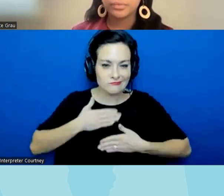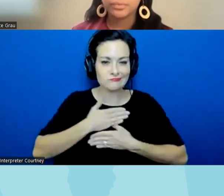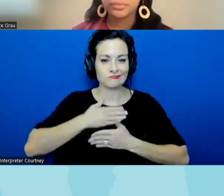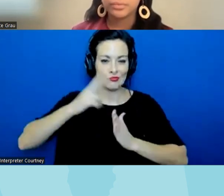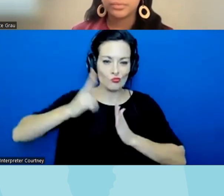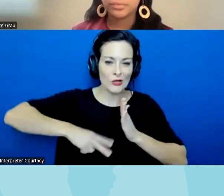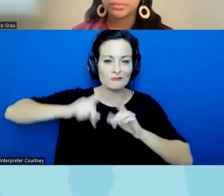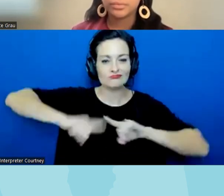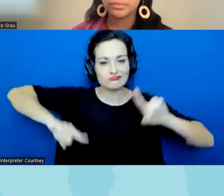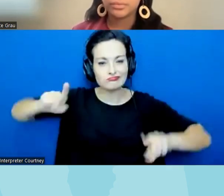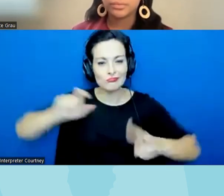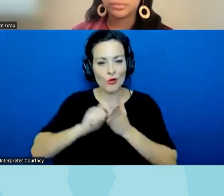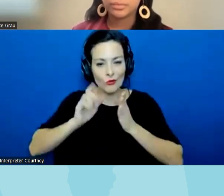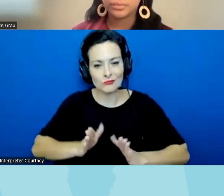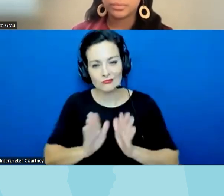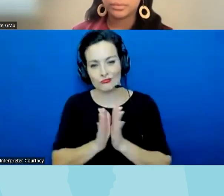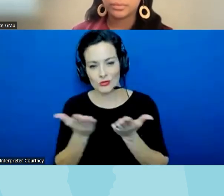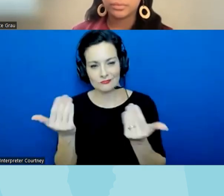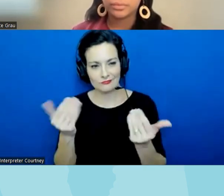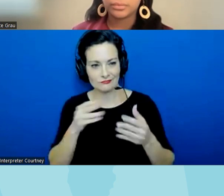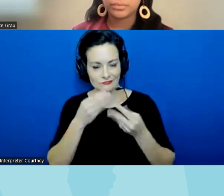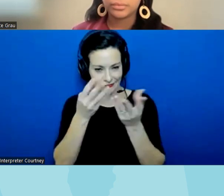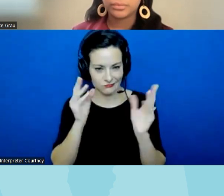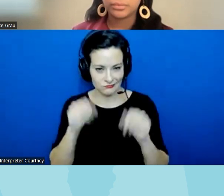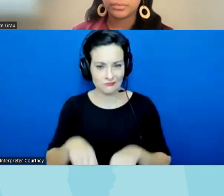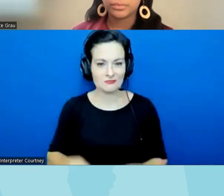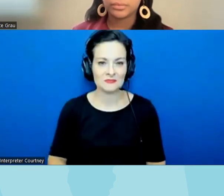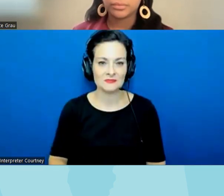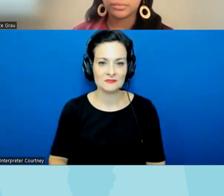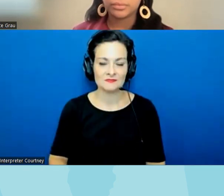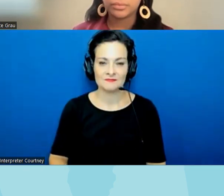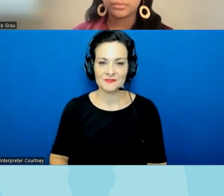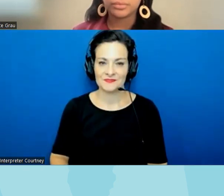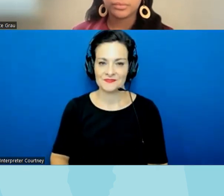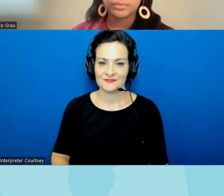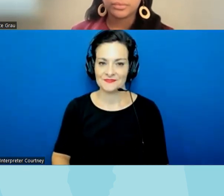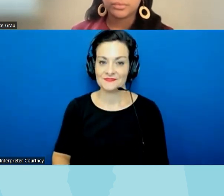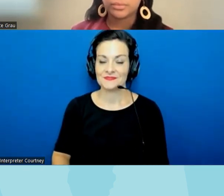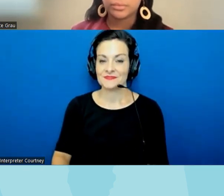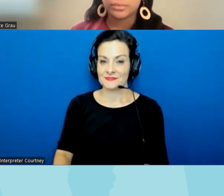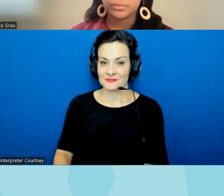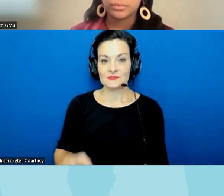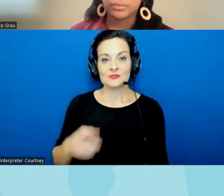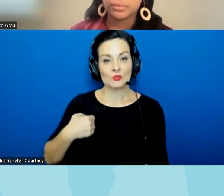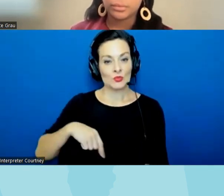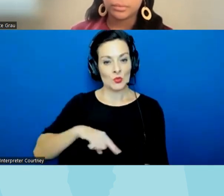available thanks I love I think we're uh as much as we may have had a structure we're skipping